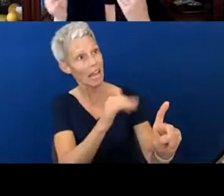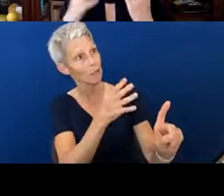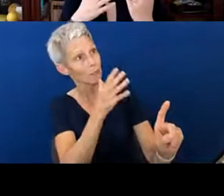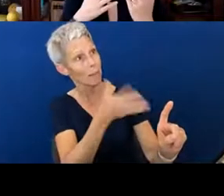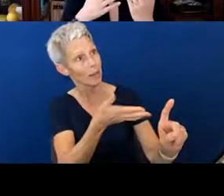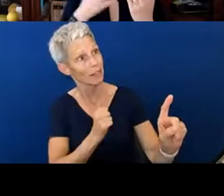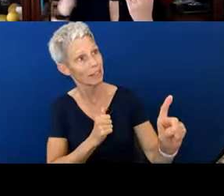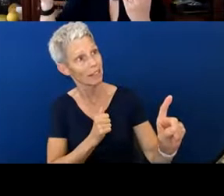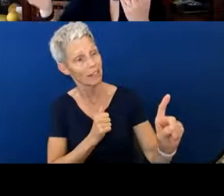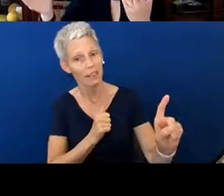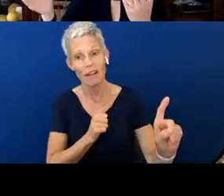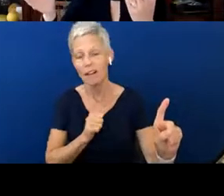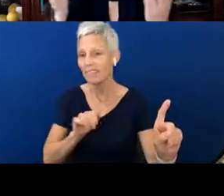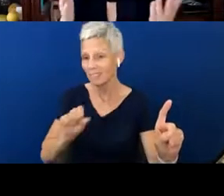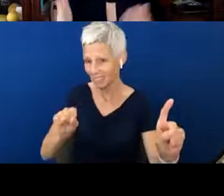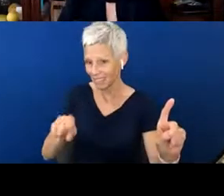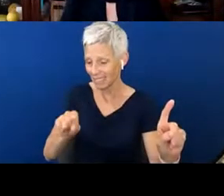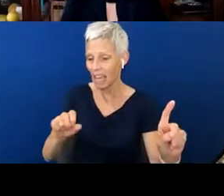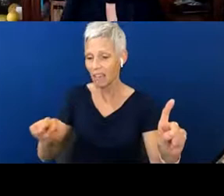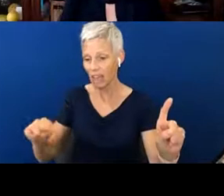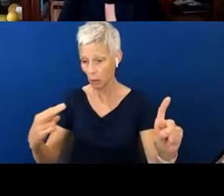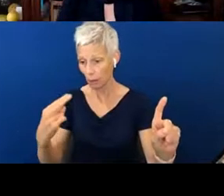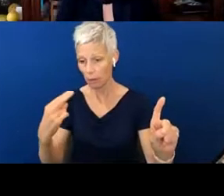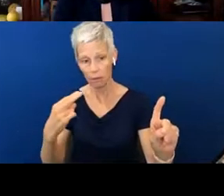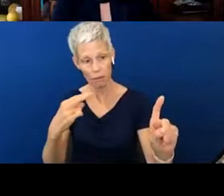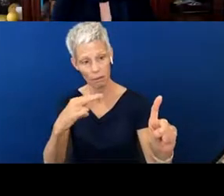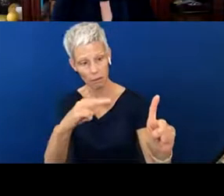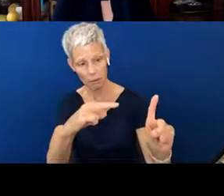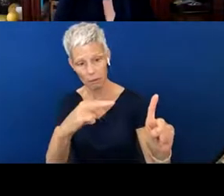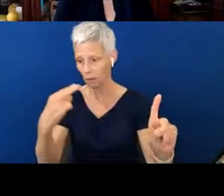they can see and then look back and however many times because we want that recognition,